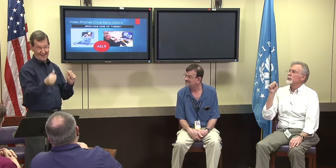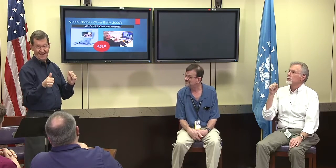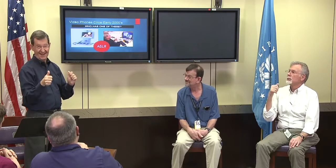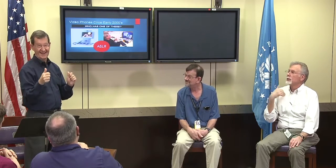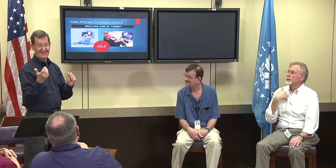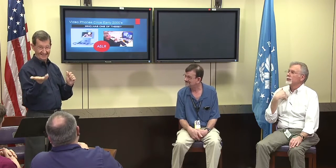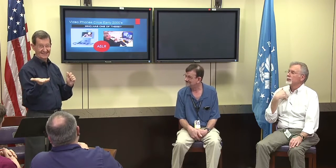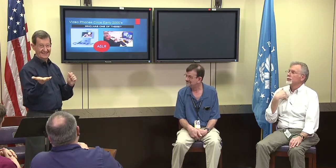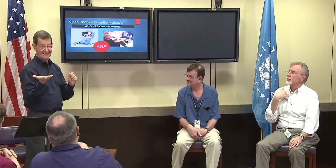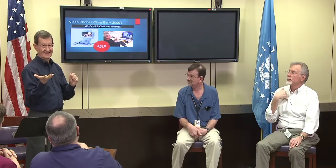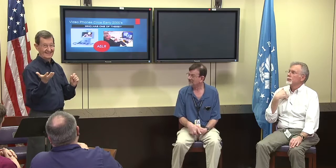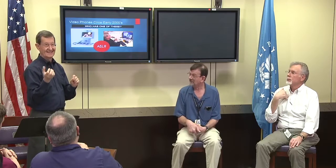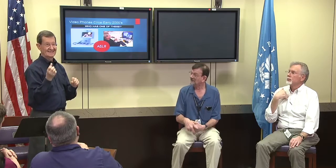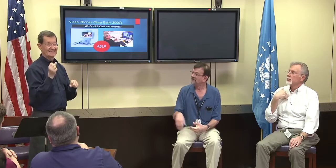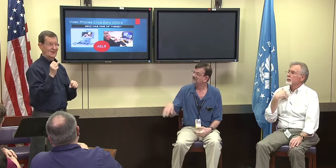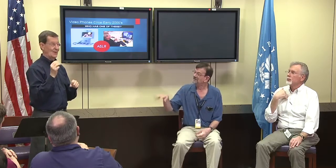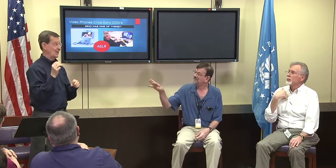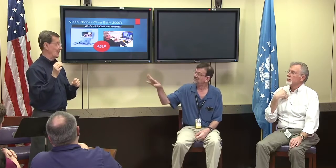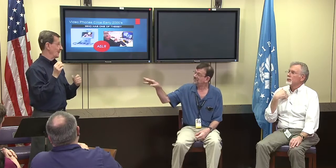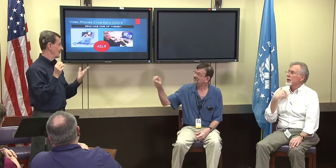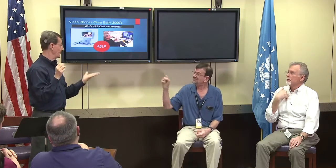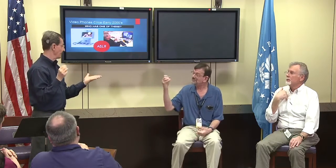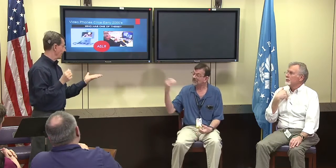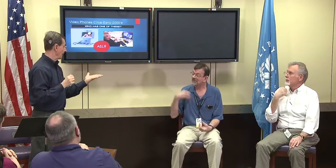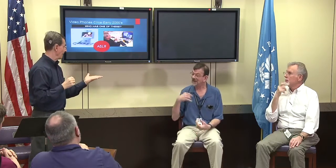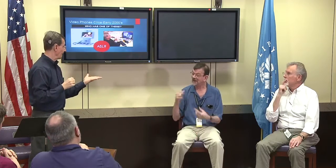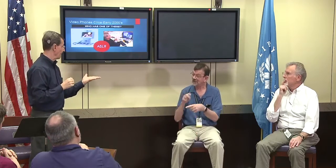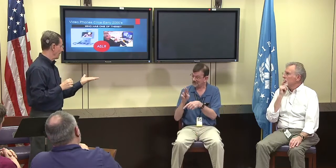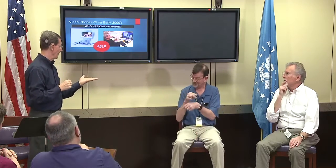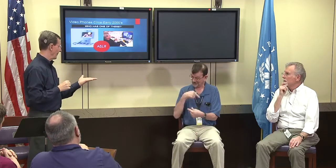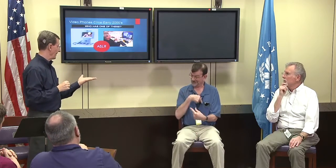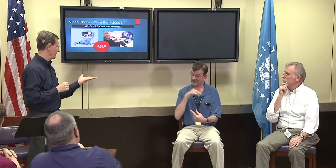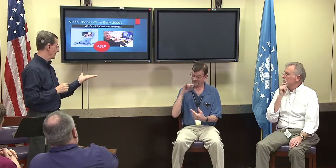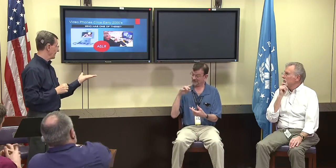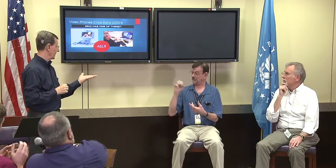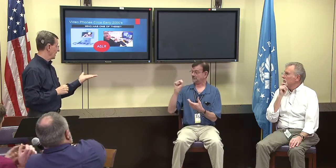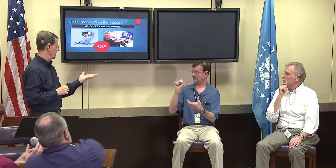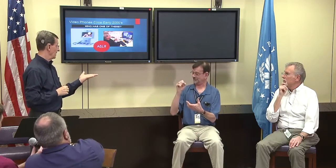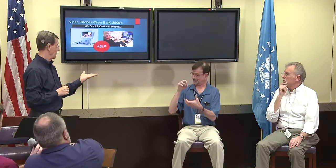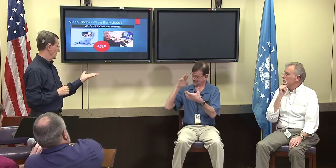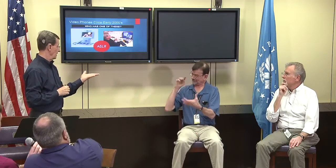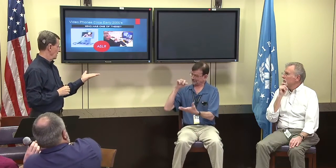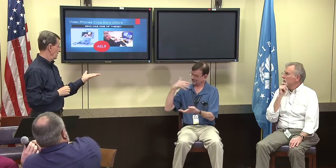Now, Androids I'm not sure if that technology has those.